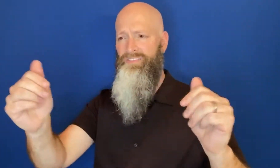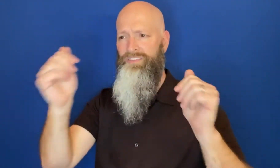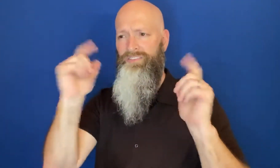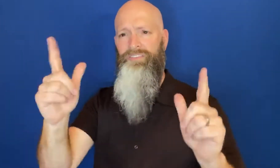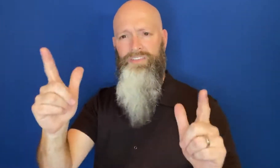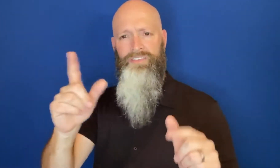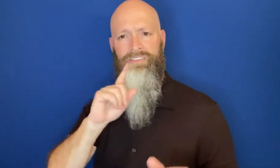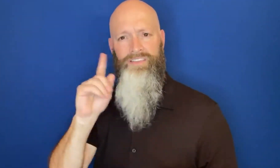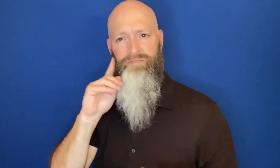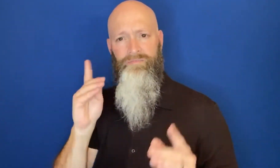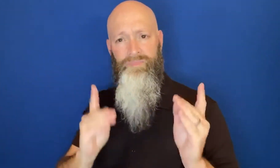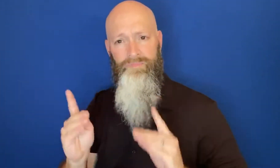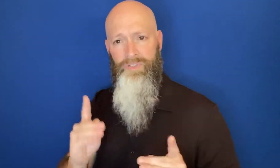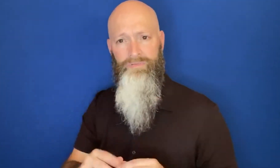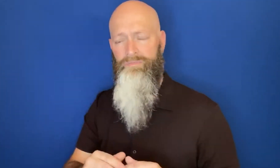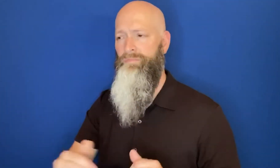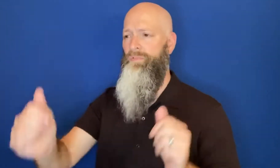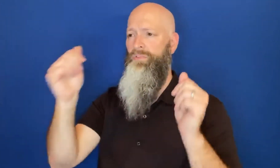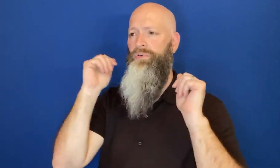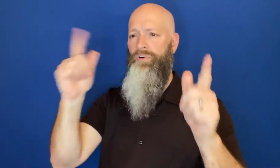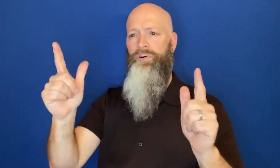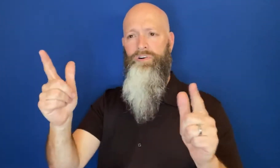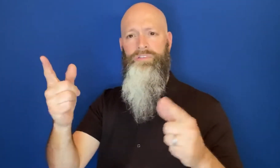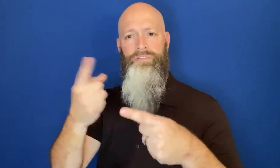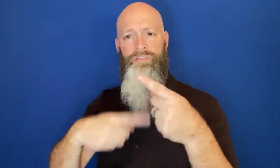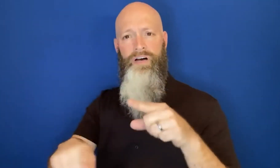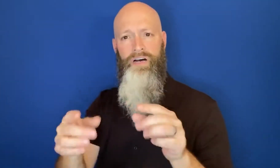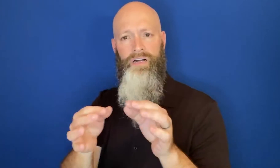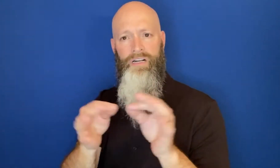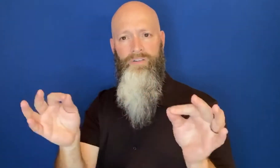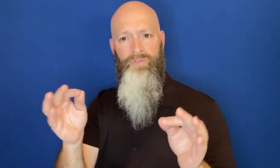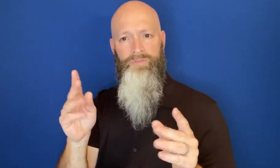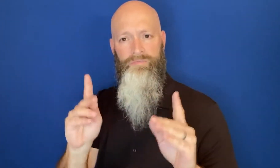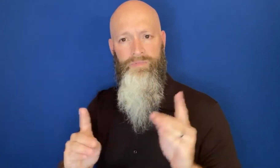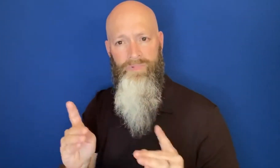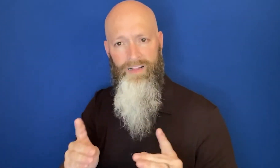of all deaf people and all sign language people.